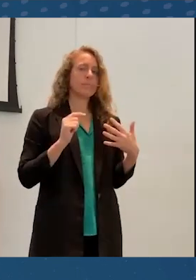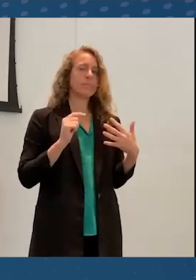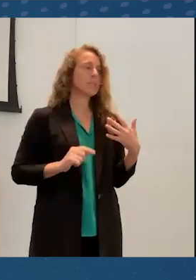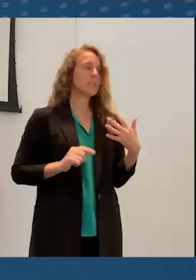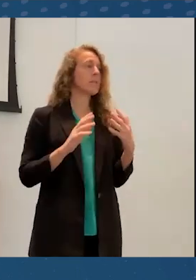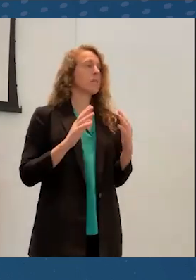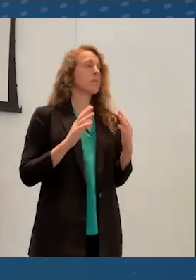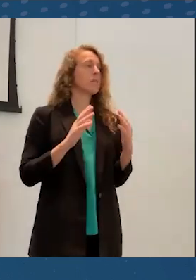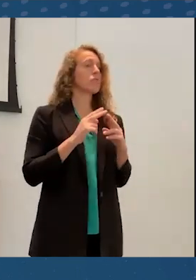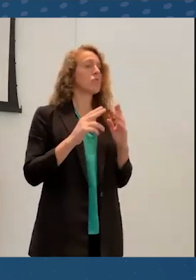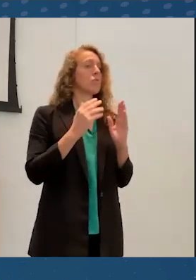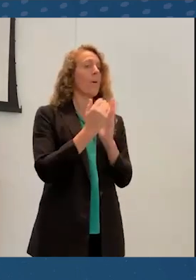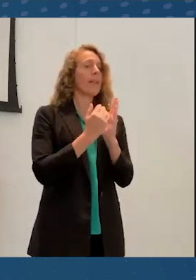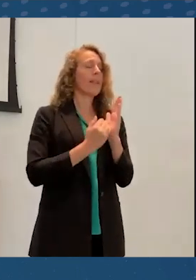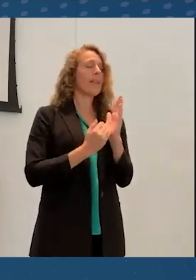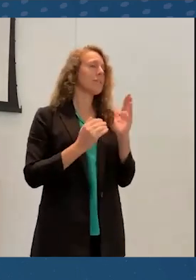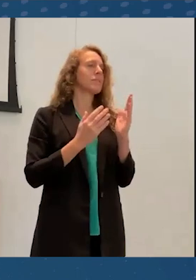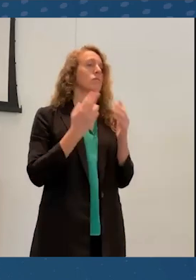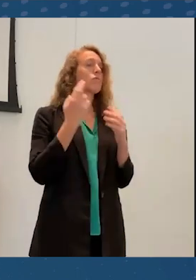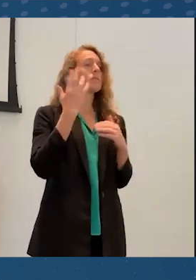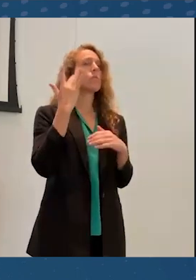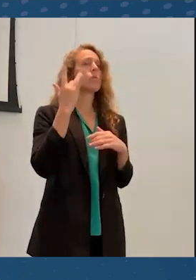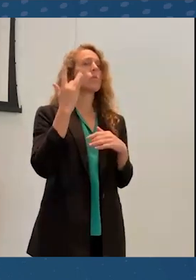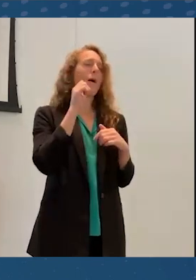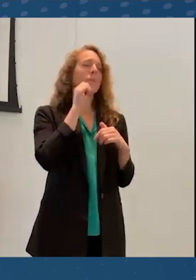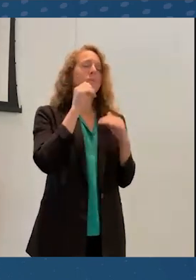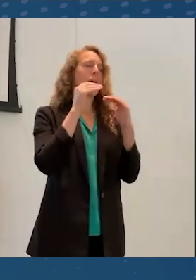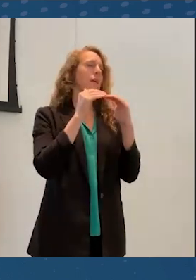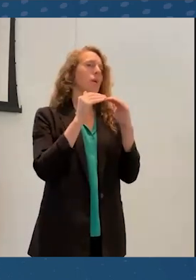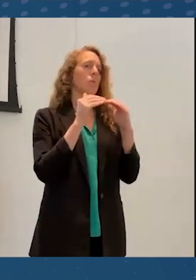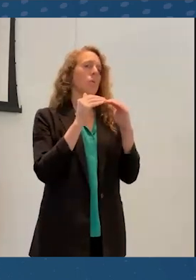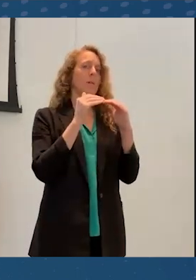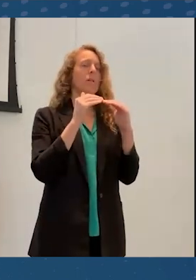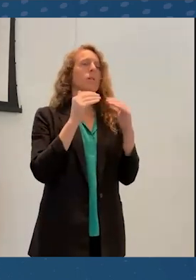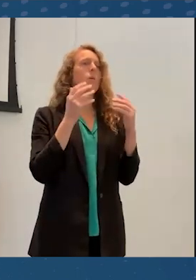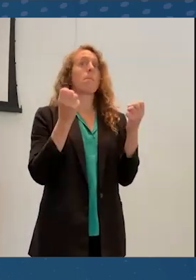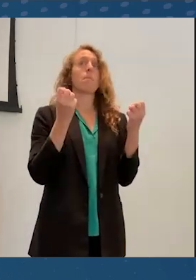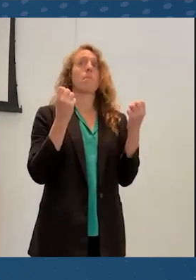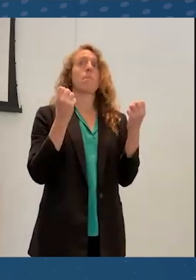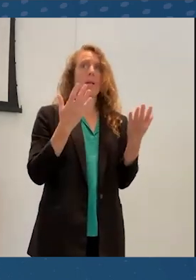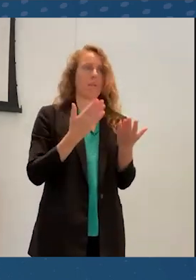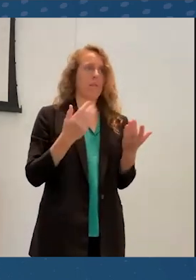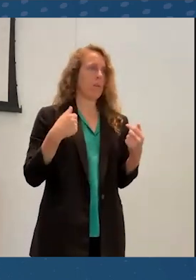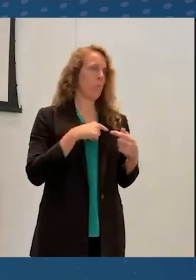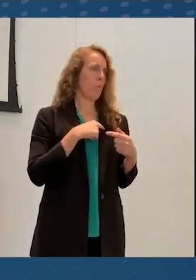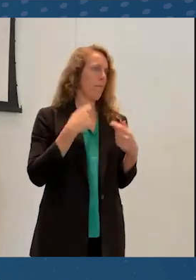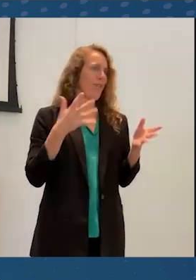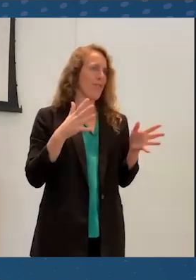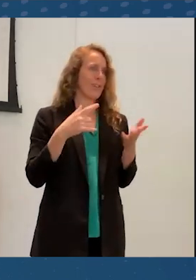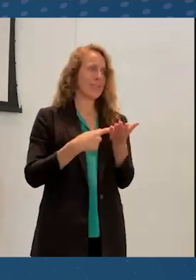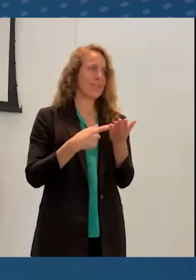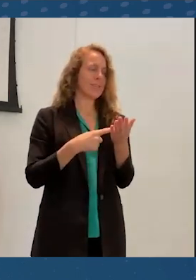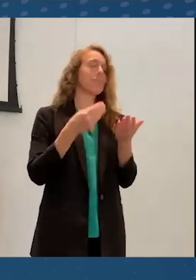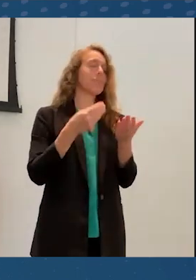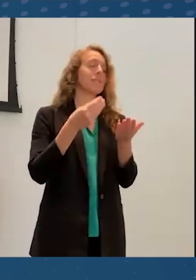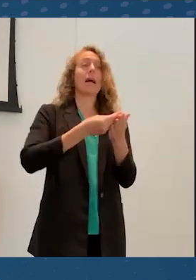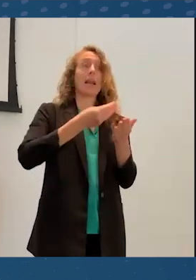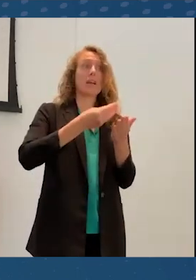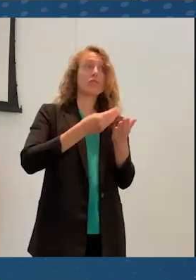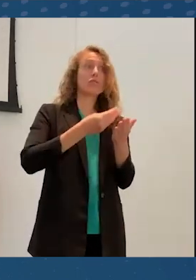of virtual conferences, many of which have already been discussed today. So financial, even if you're connecting virtually